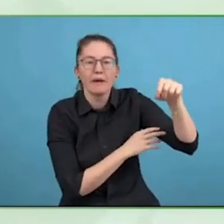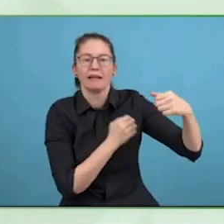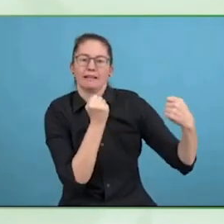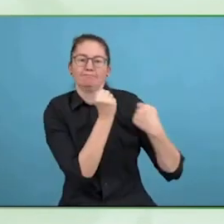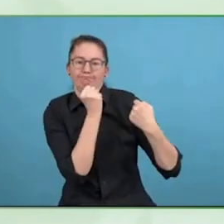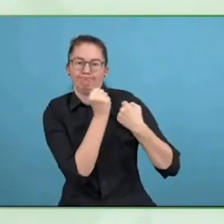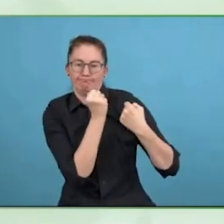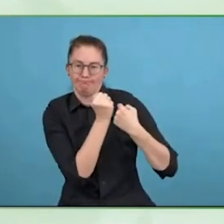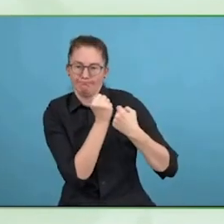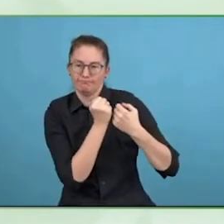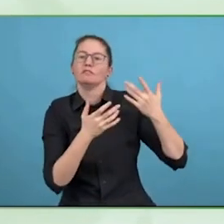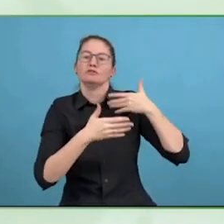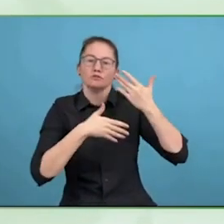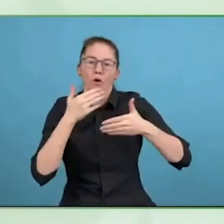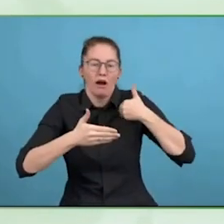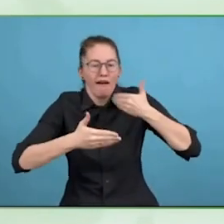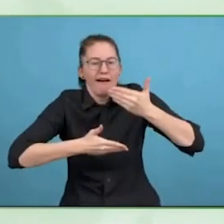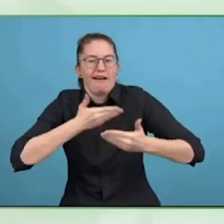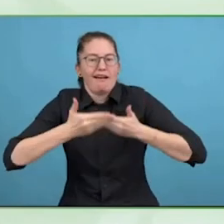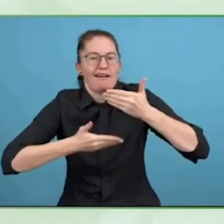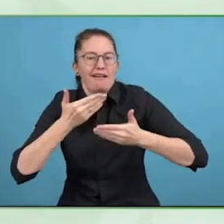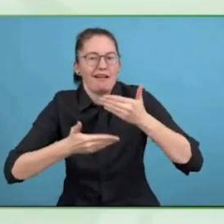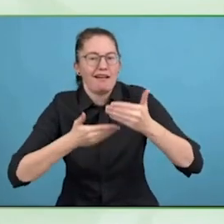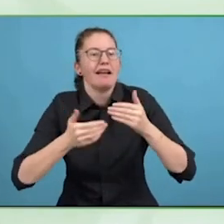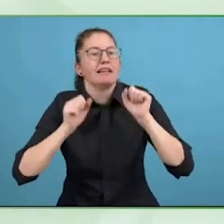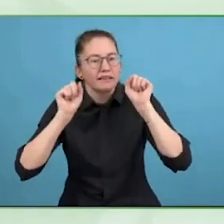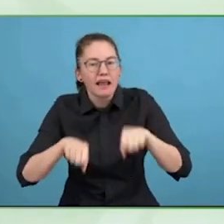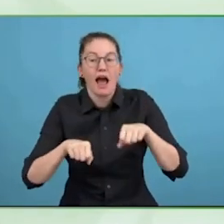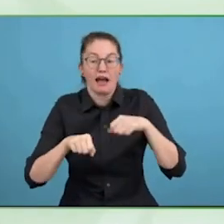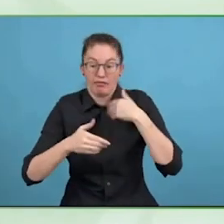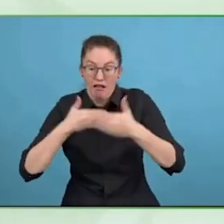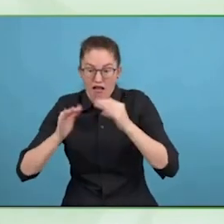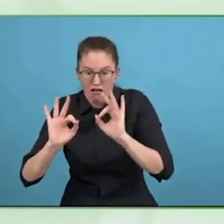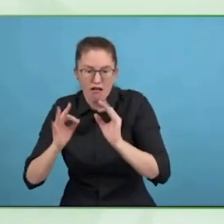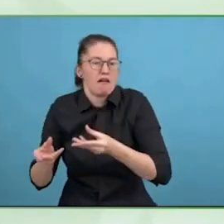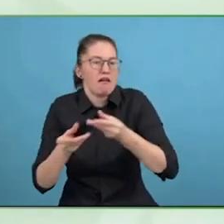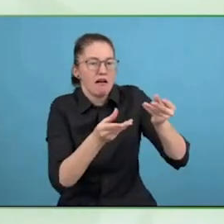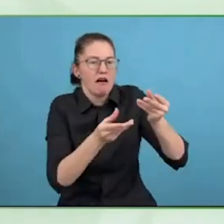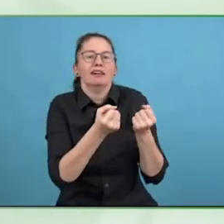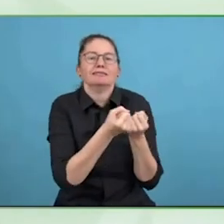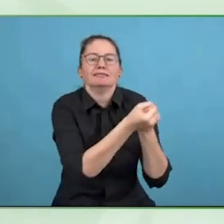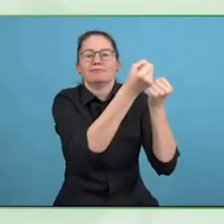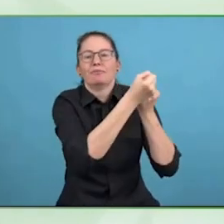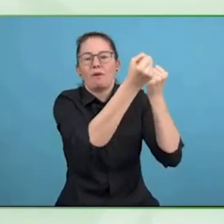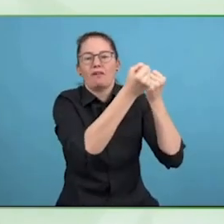a moment that the 47 questions, that is the answer, what we did do